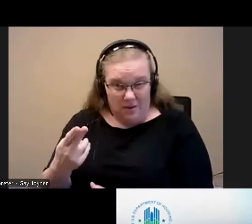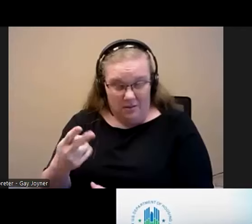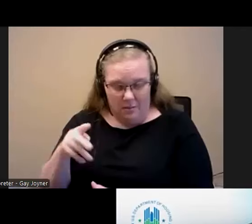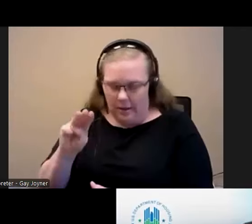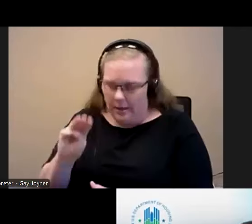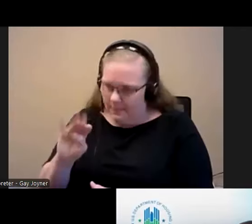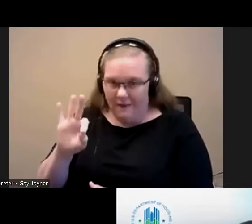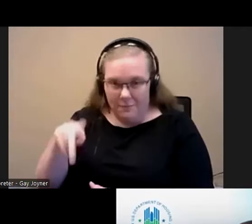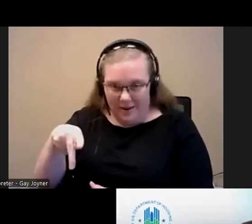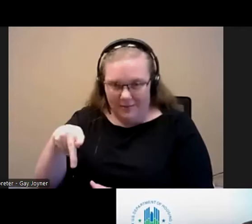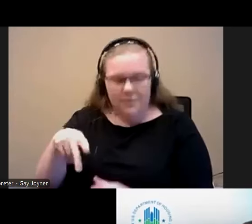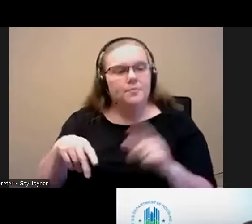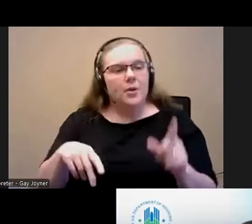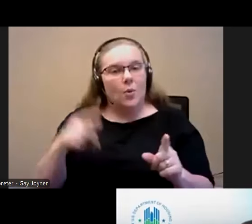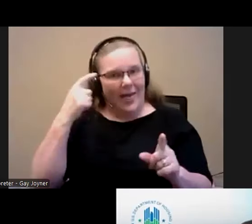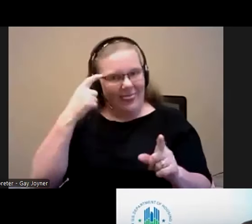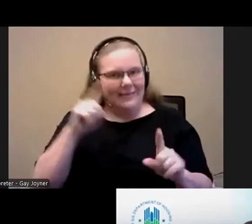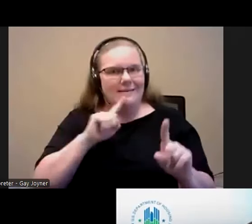I think the answer is yes. That is kind of